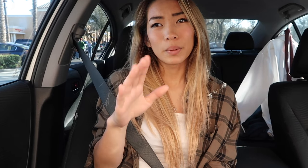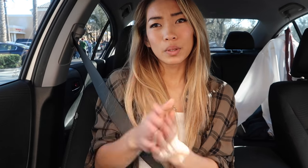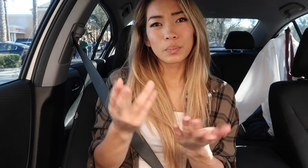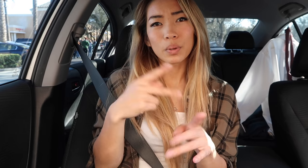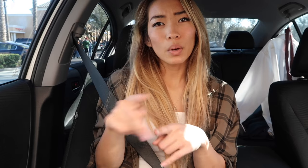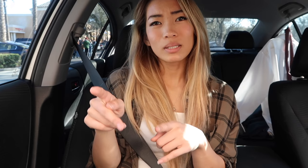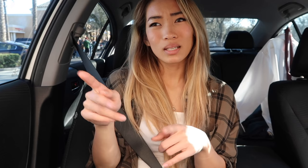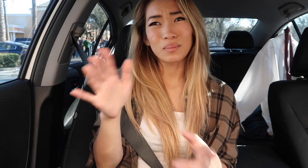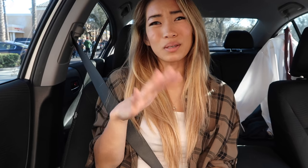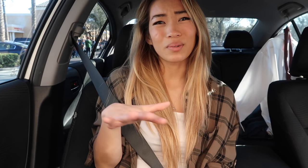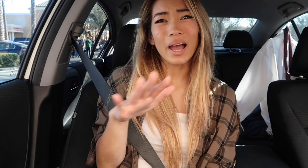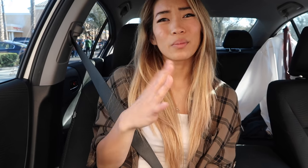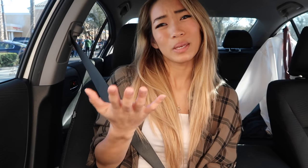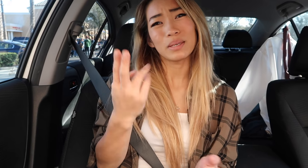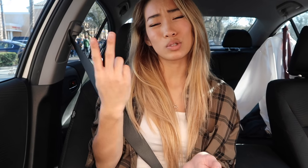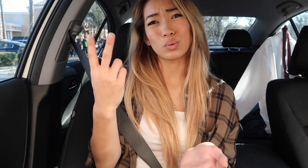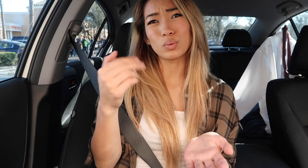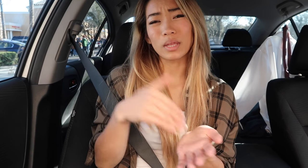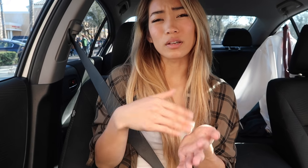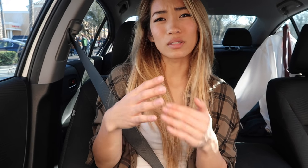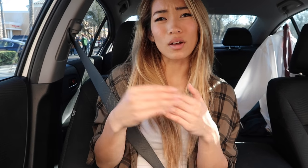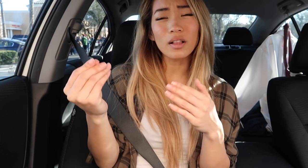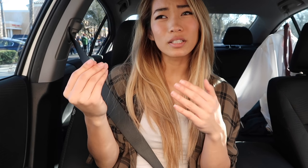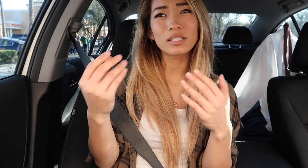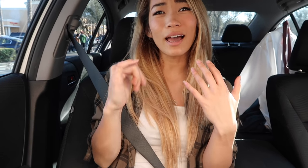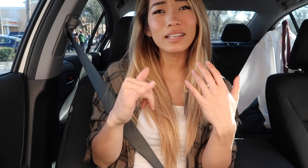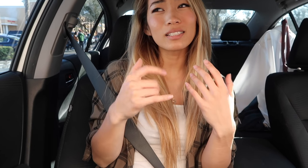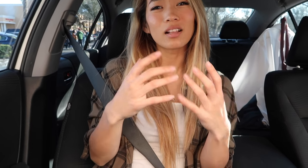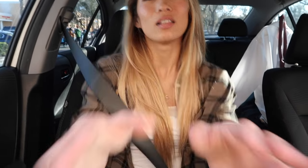The MacBook Pro is going to be around maybe two thousand dollars that is